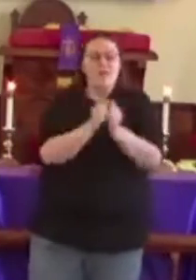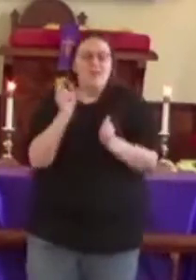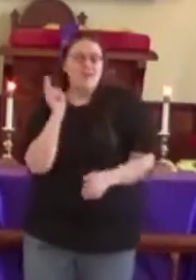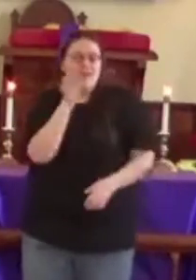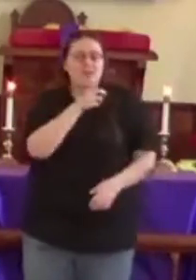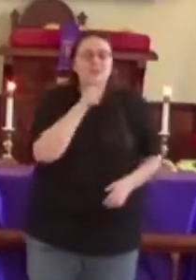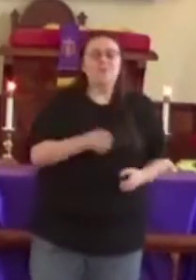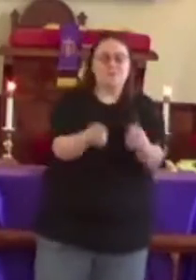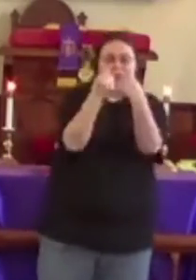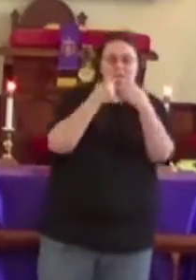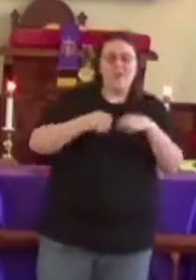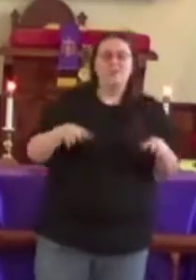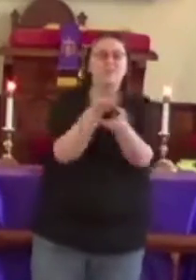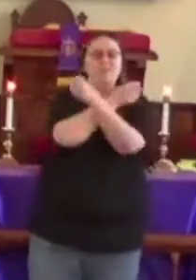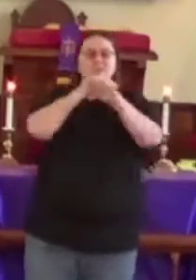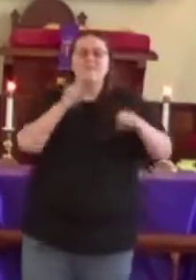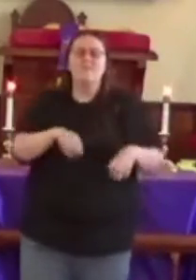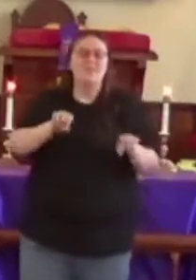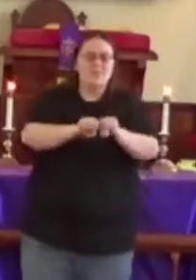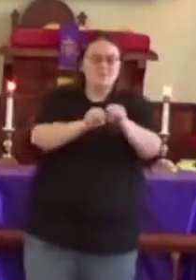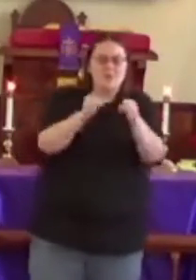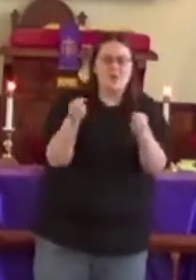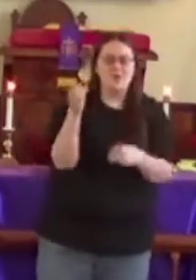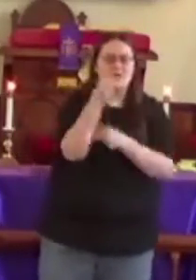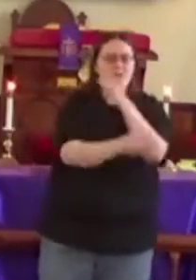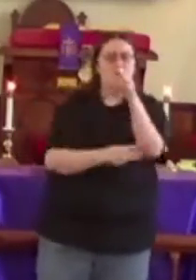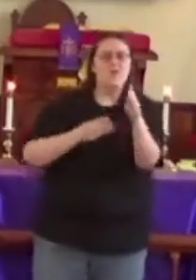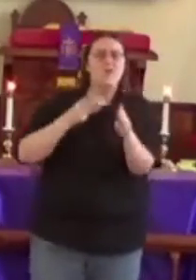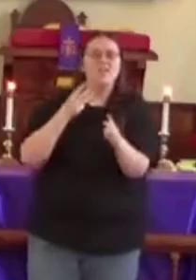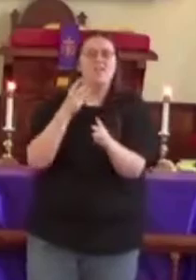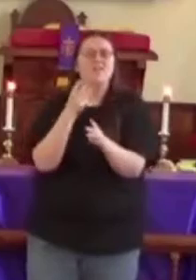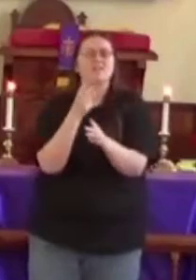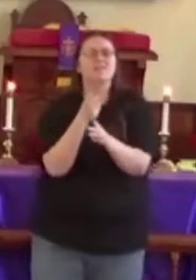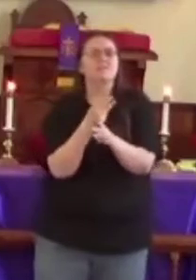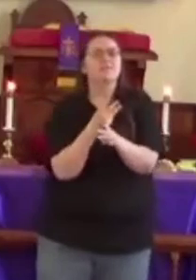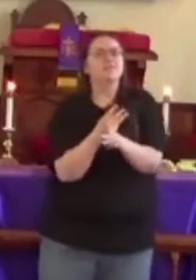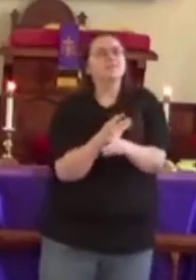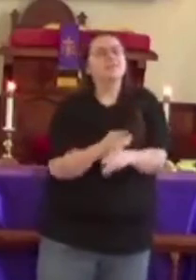God with us who came to save this broken world